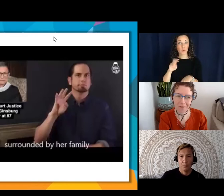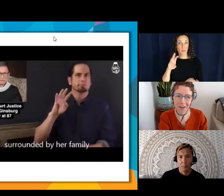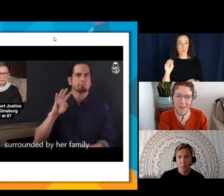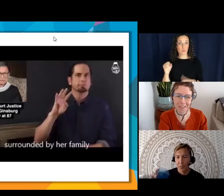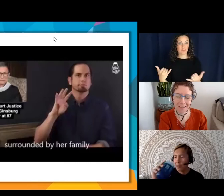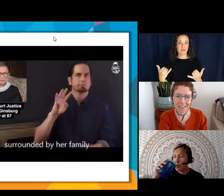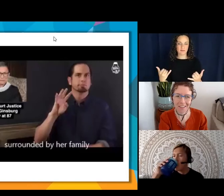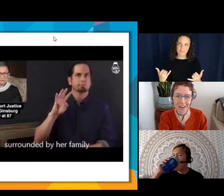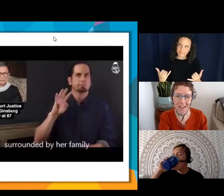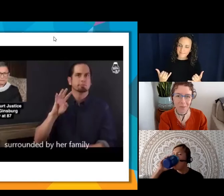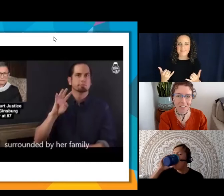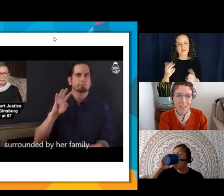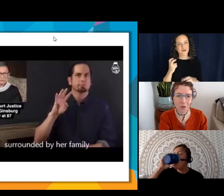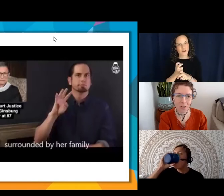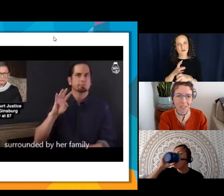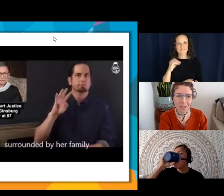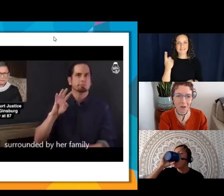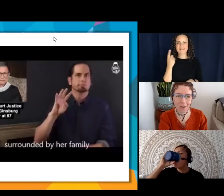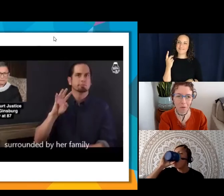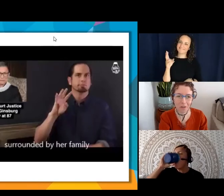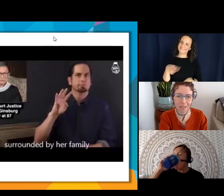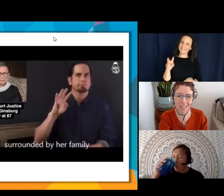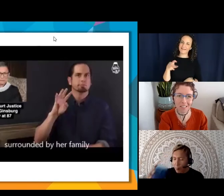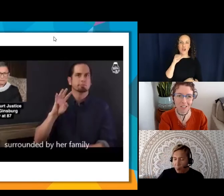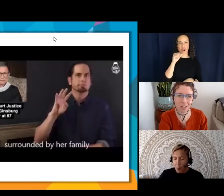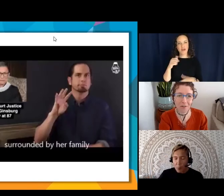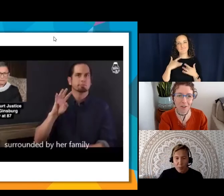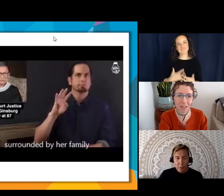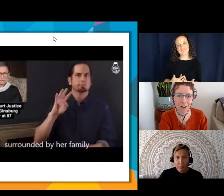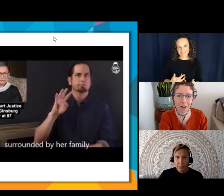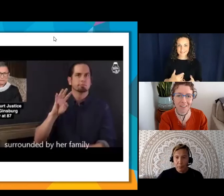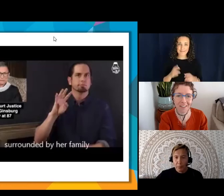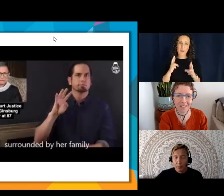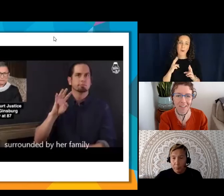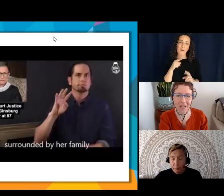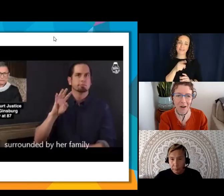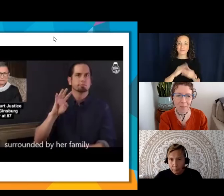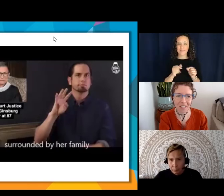find not depressing stories, so hopefully this isn't a trigger for anyone. But this